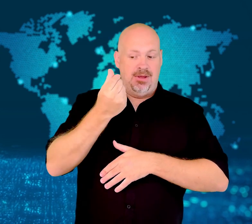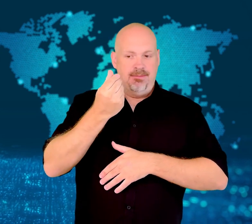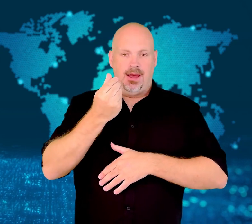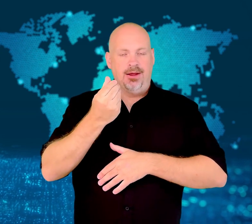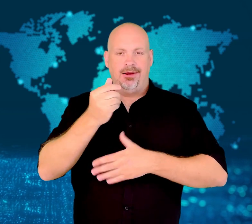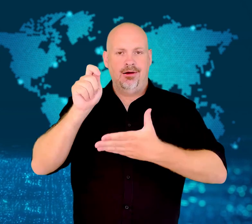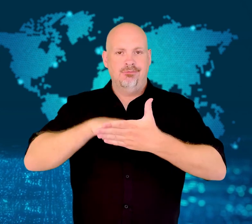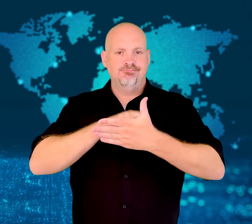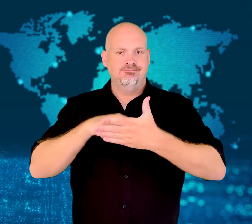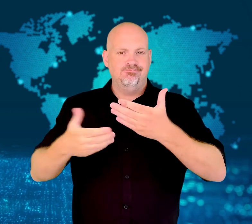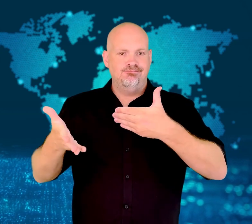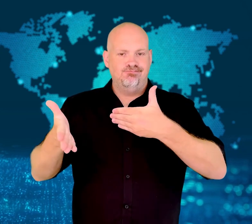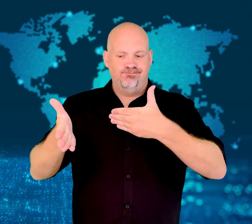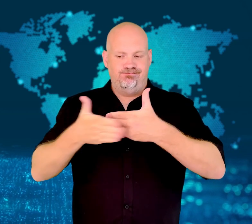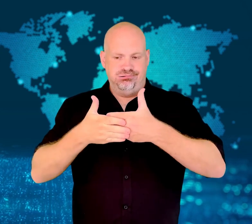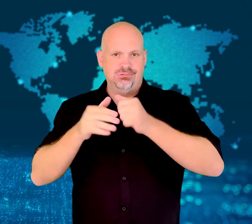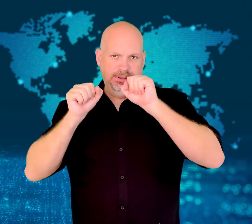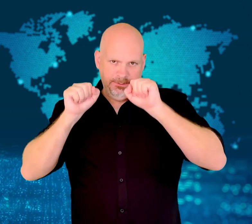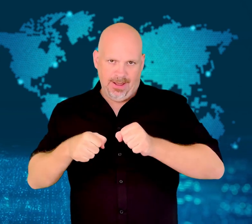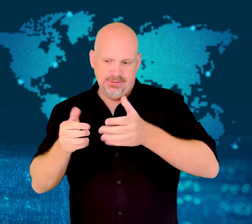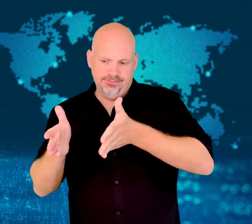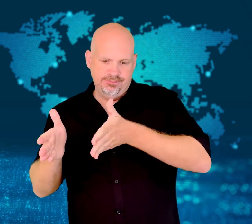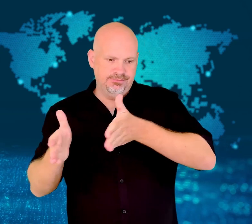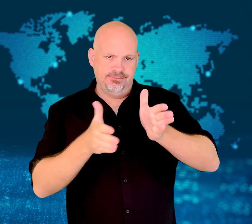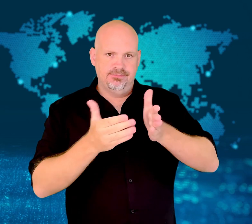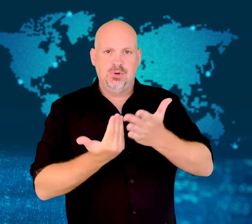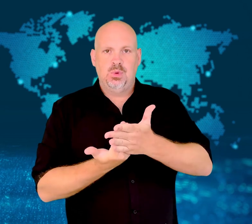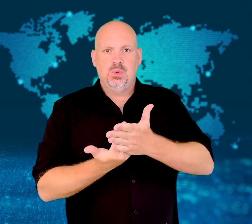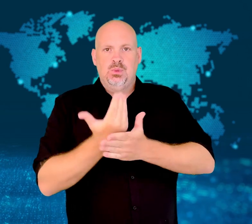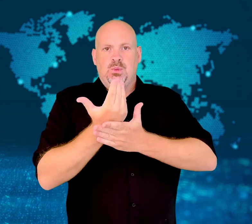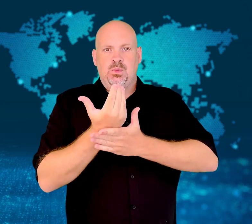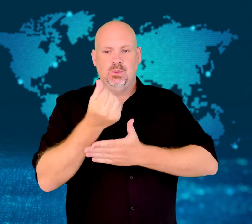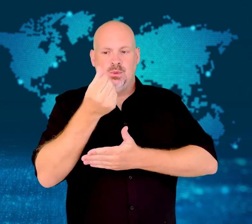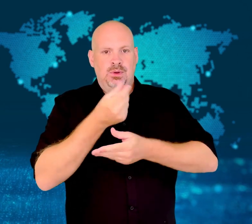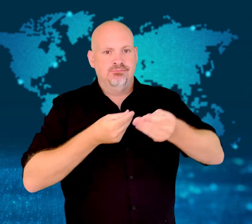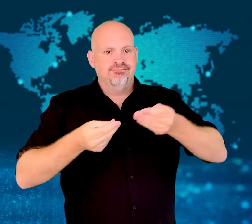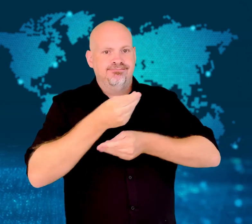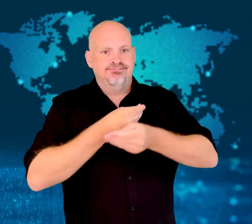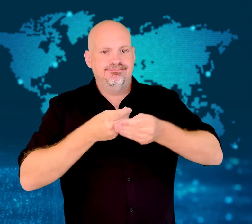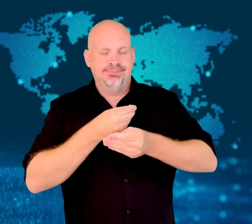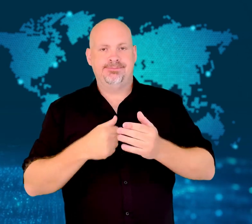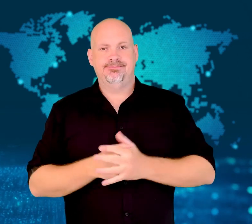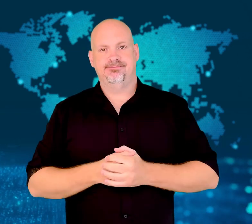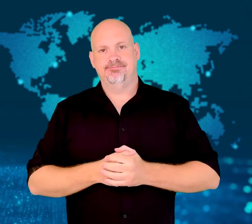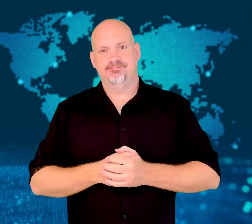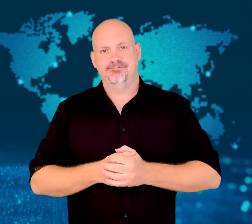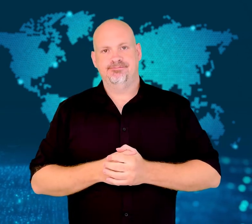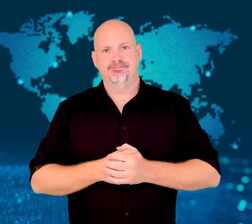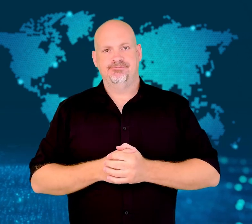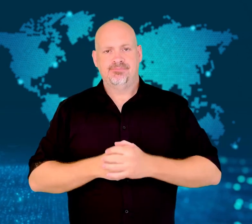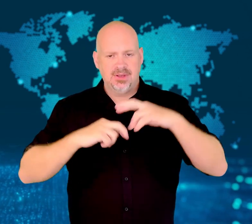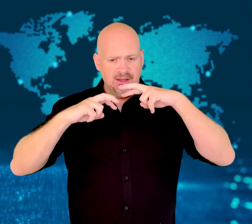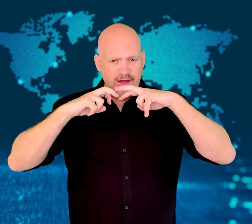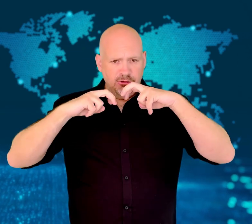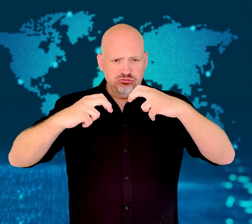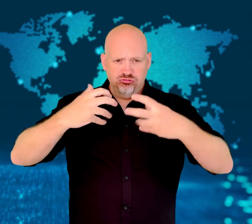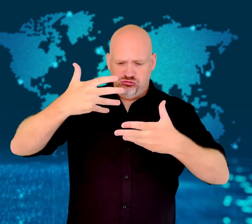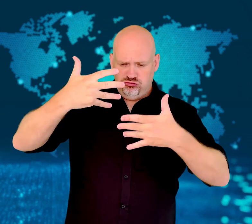After September 30th, people will be expected to use the new money.